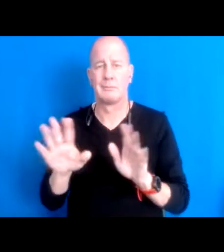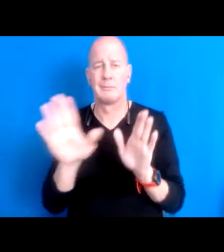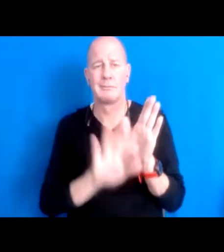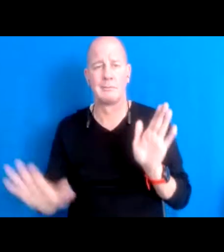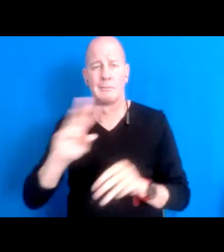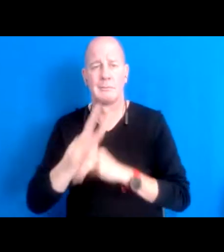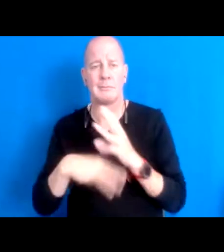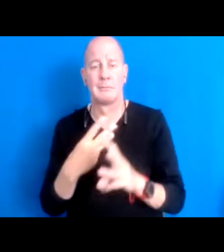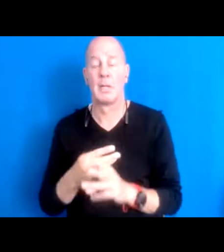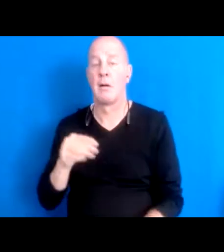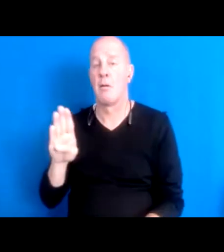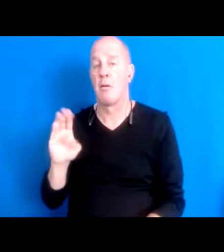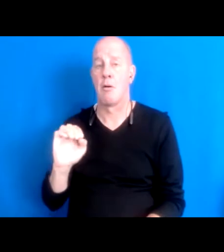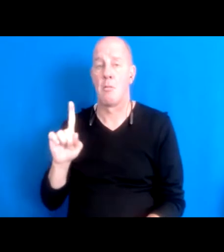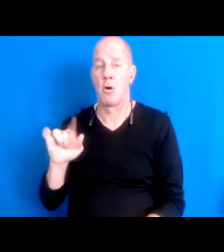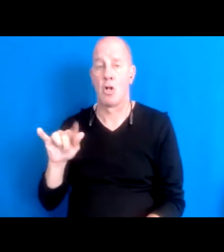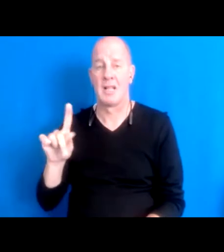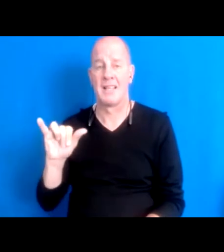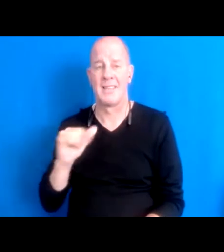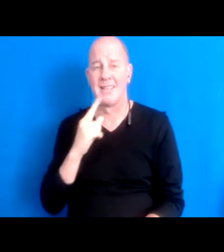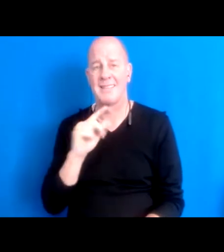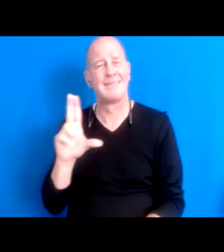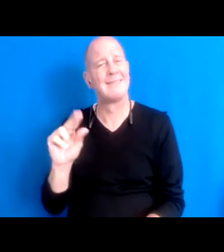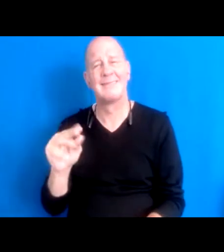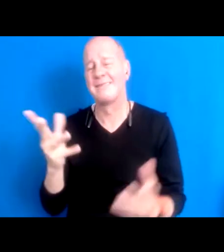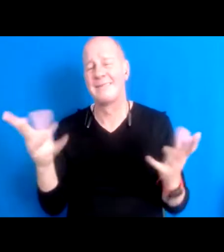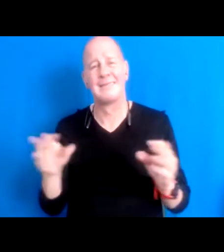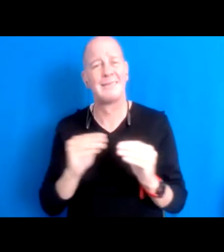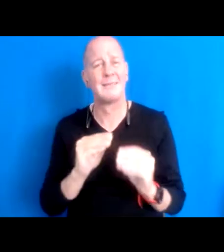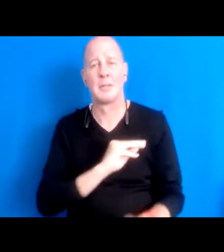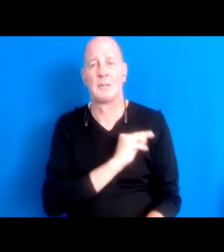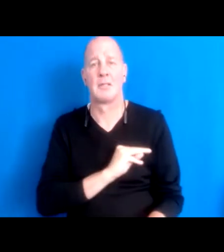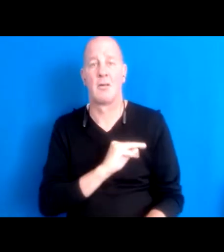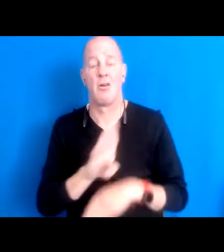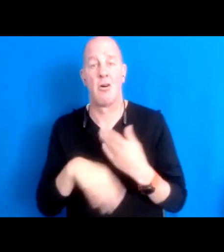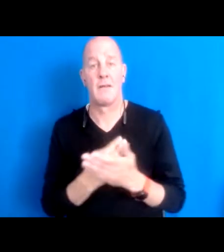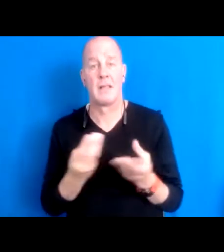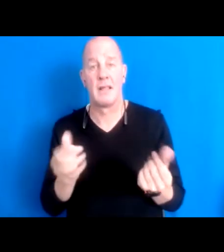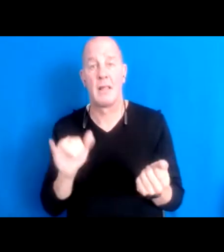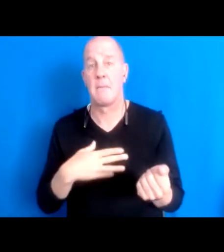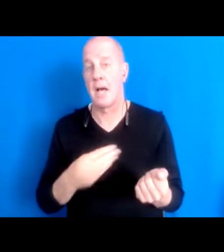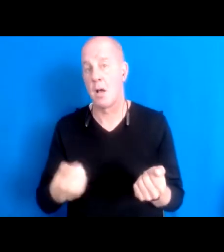15:56:52 Like, we don't want any more missionaries and so all the land that my name, my wife grandparents had stolen.